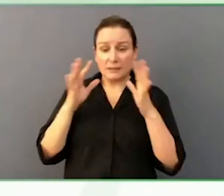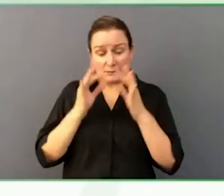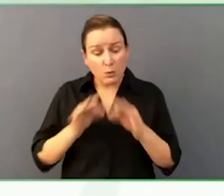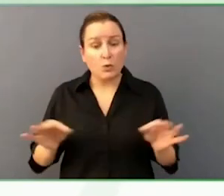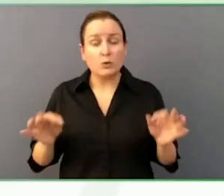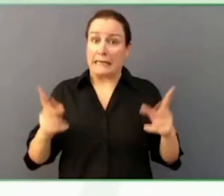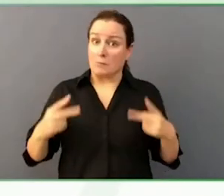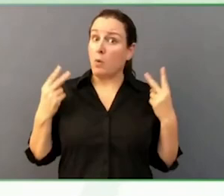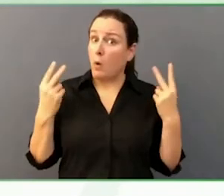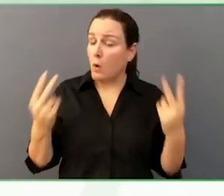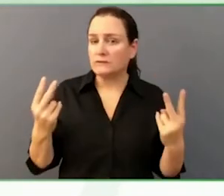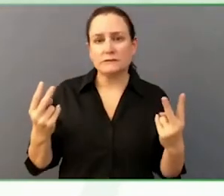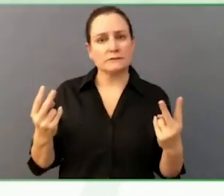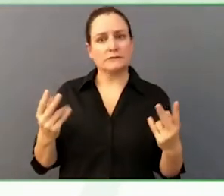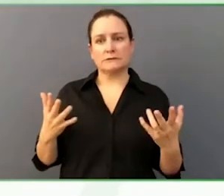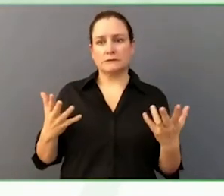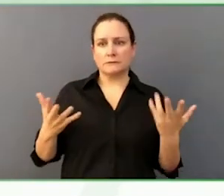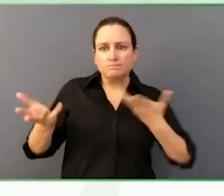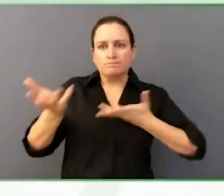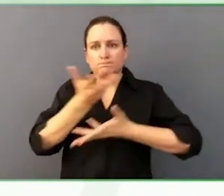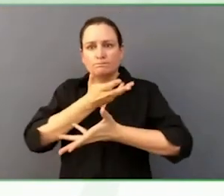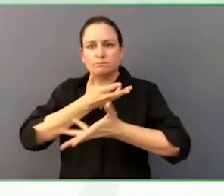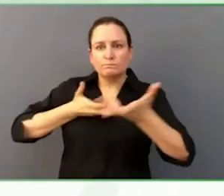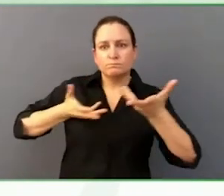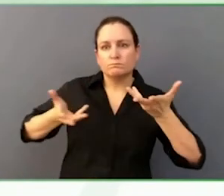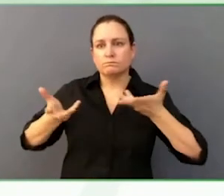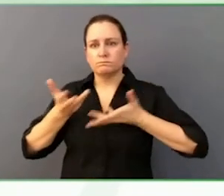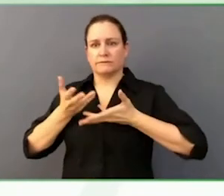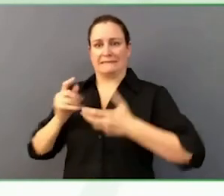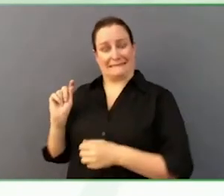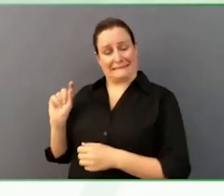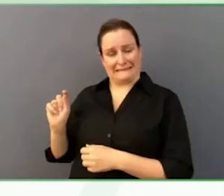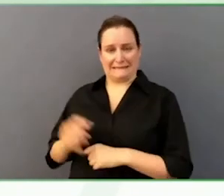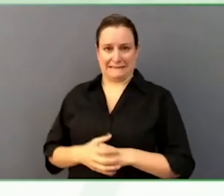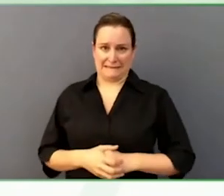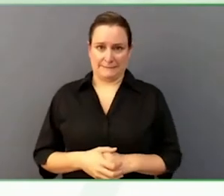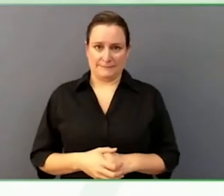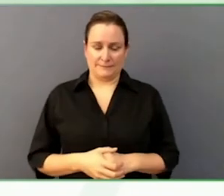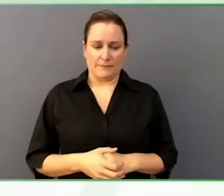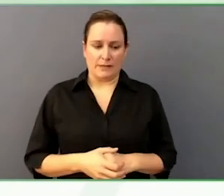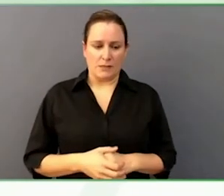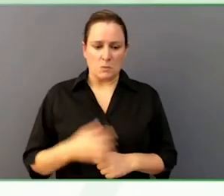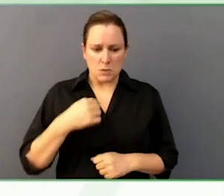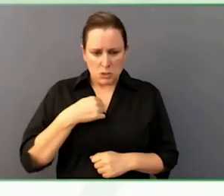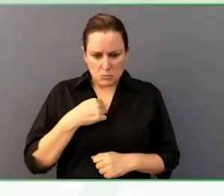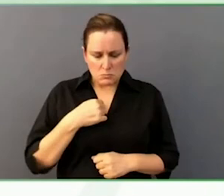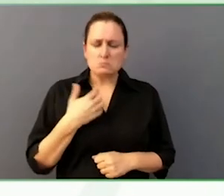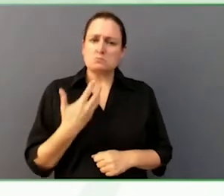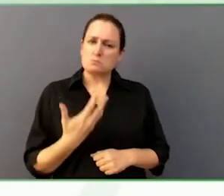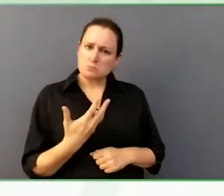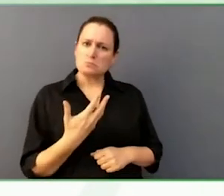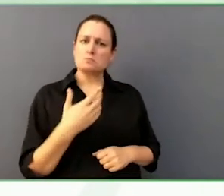I thought about Nick, our family, the Ottawa Rotary Home, I thought, you know what?